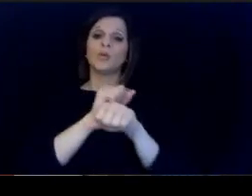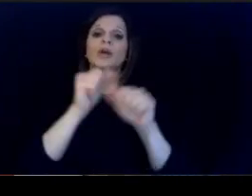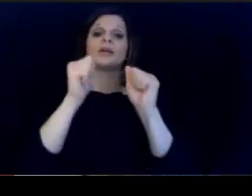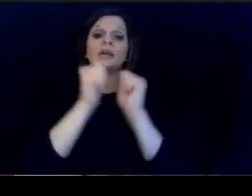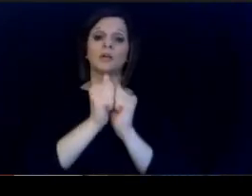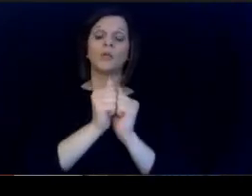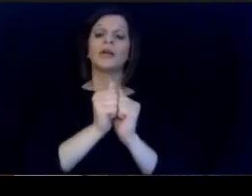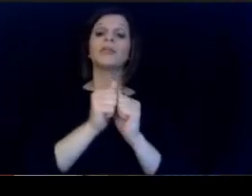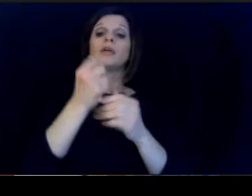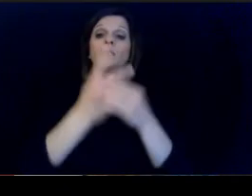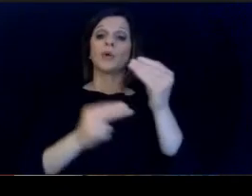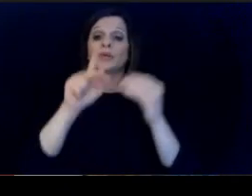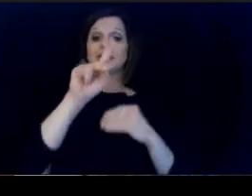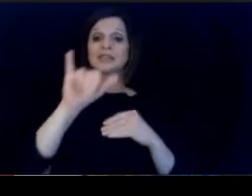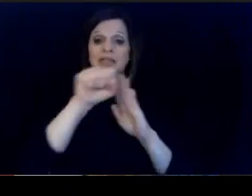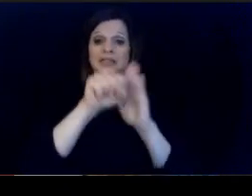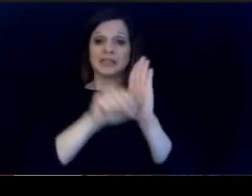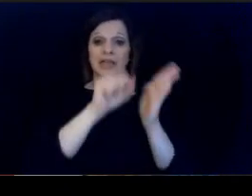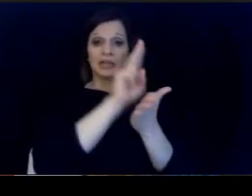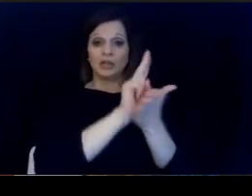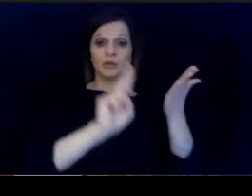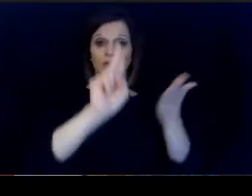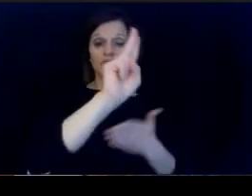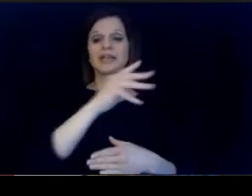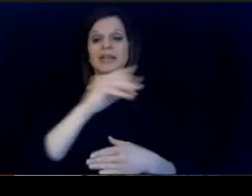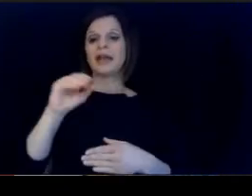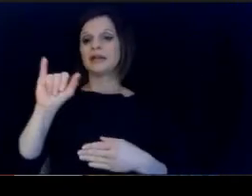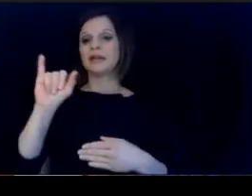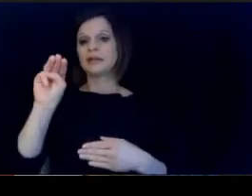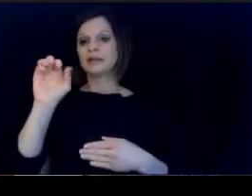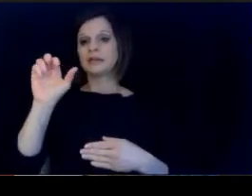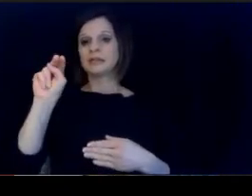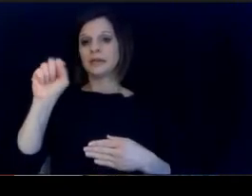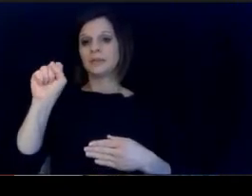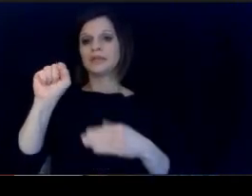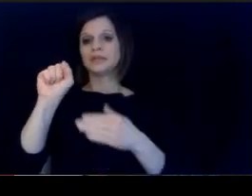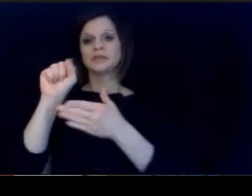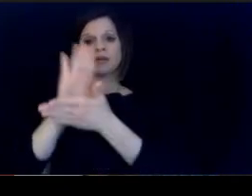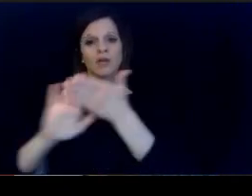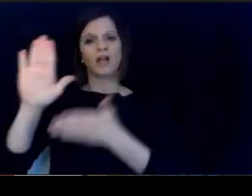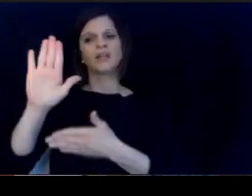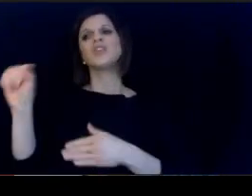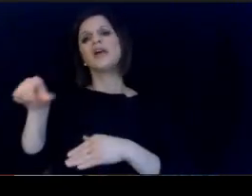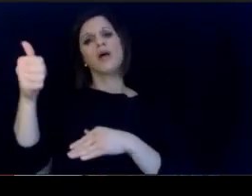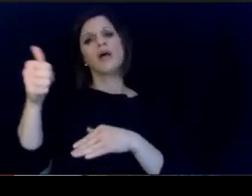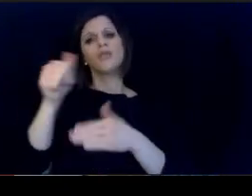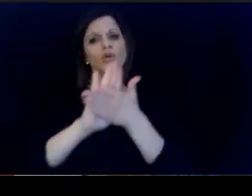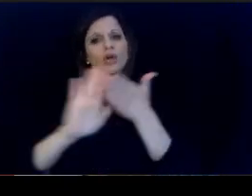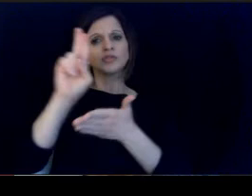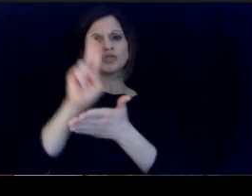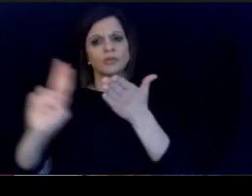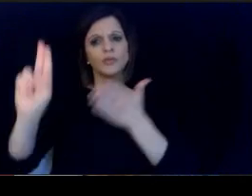State University. Ann Simmons College is a Simmons college. Along with her other colleges and universities in.